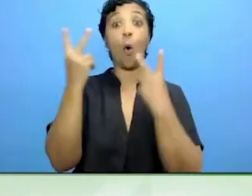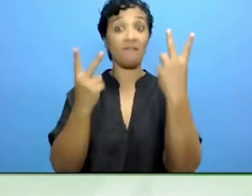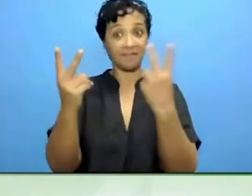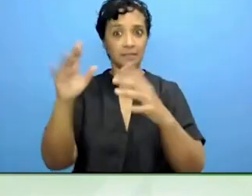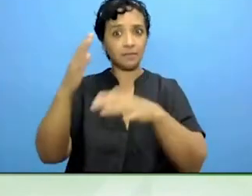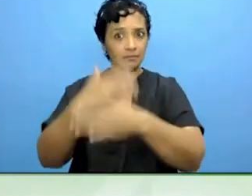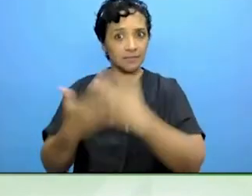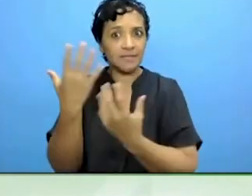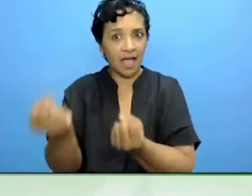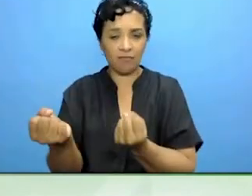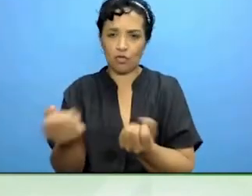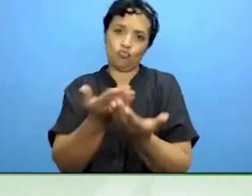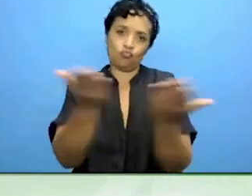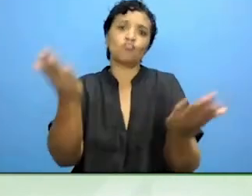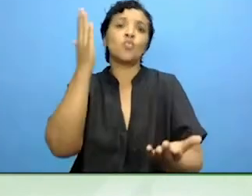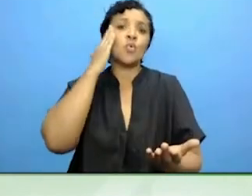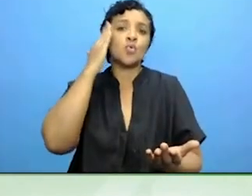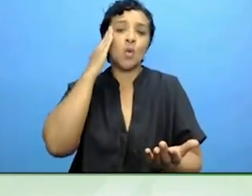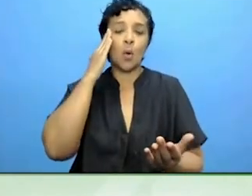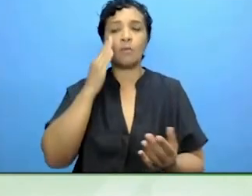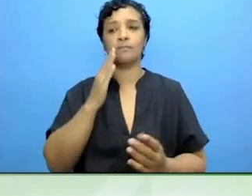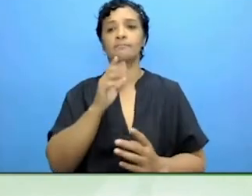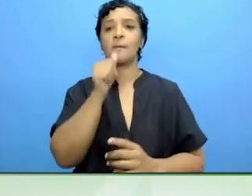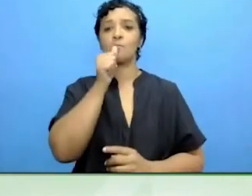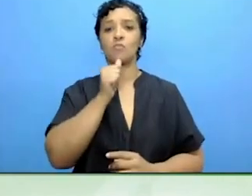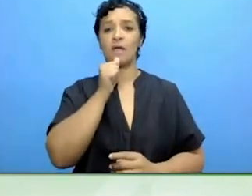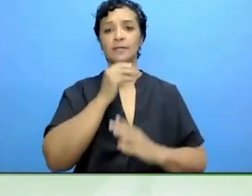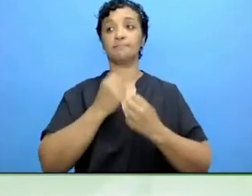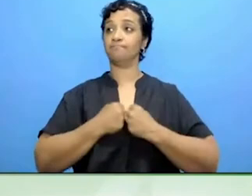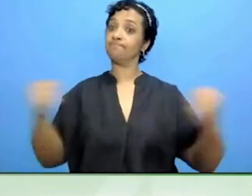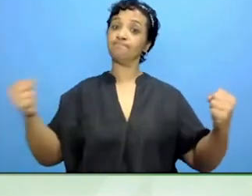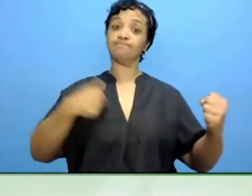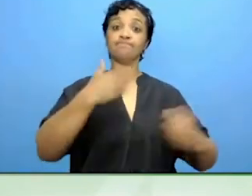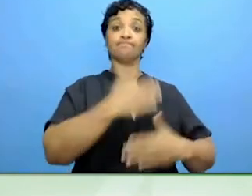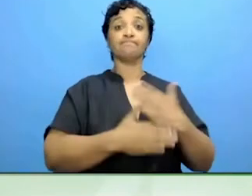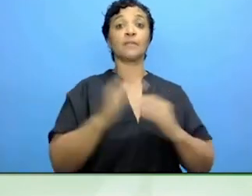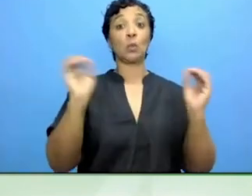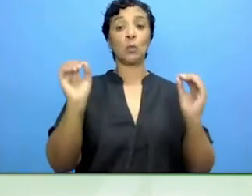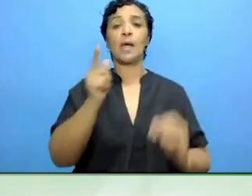It is a permissive matter as well. Maybe people are not aligned to these goals.